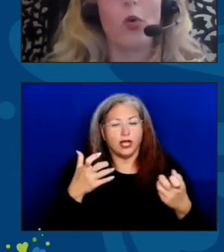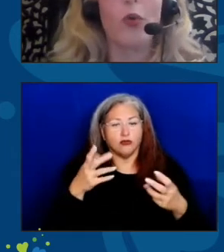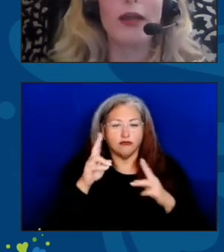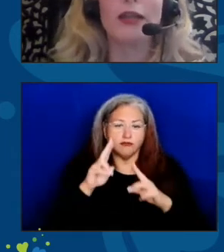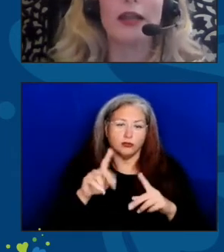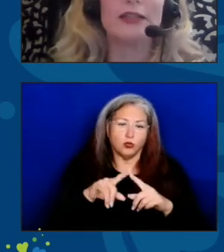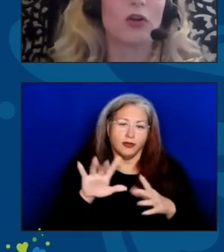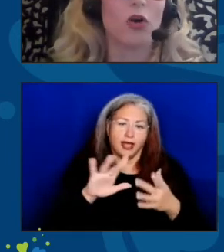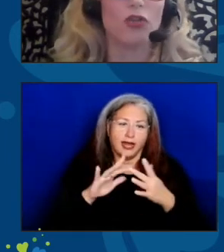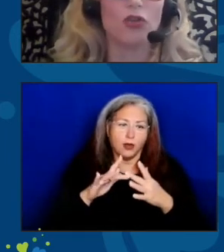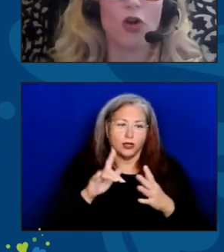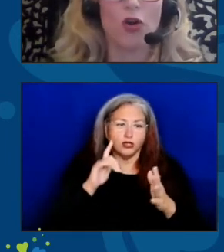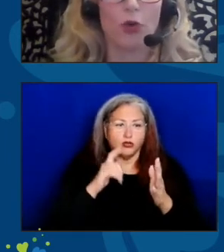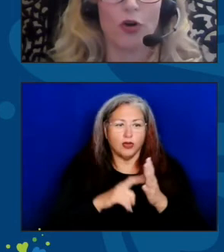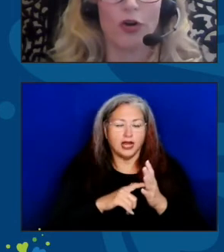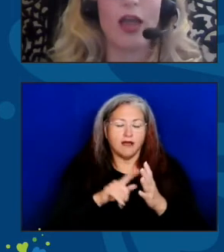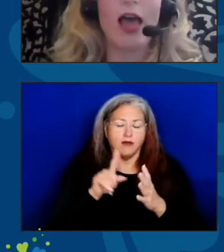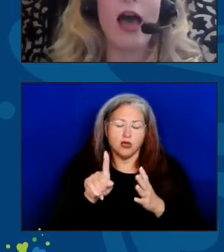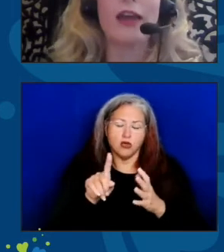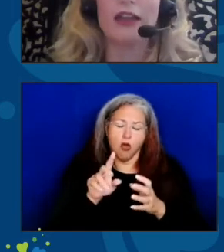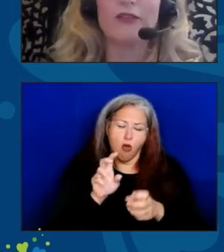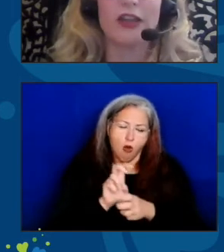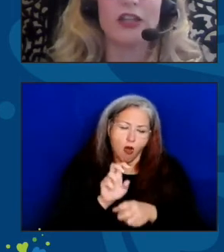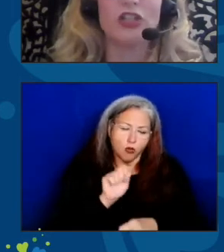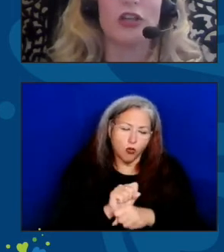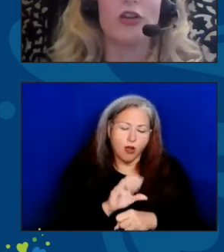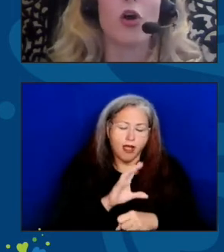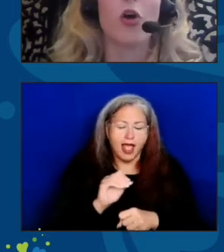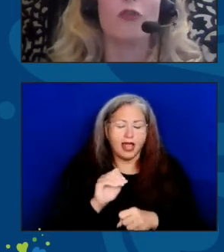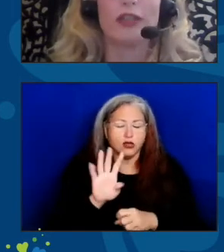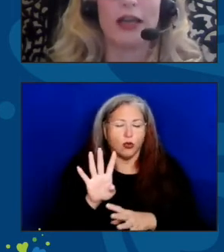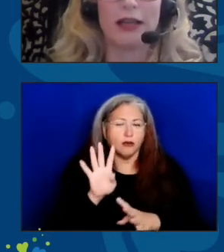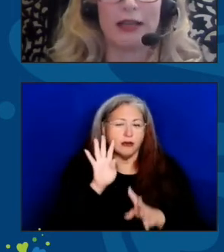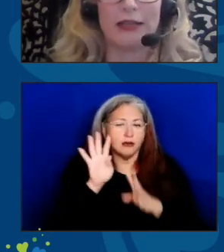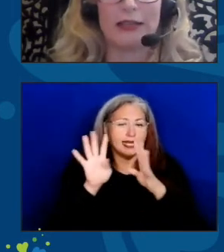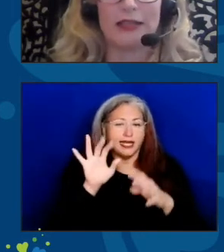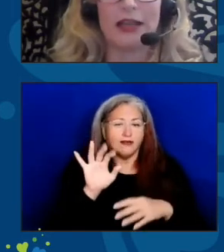recognizing all your hard work and innovation over decades.